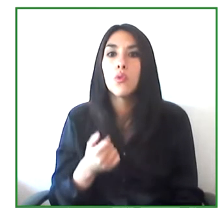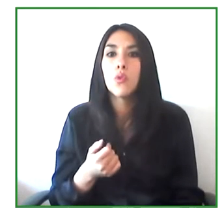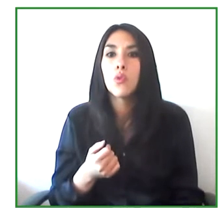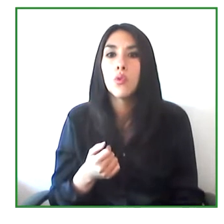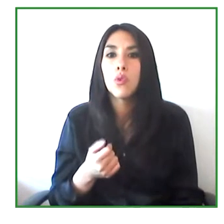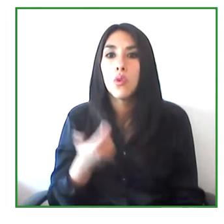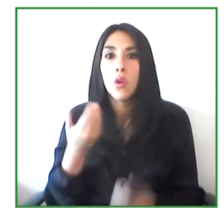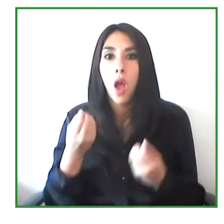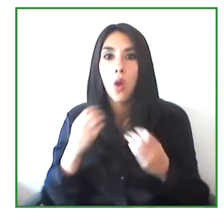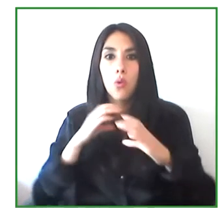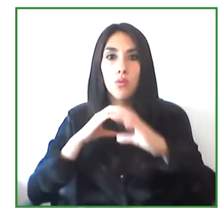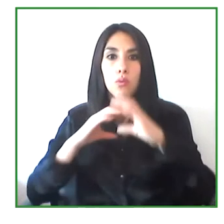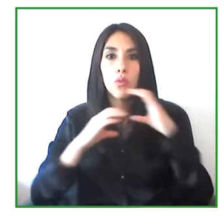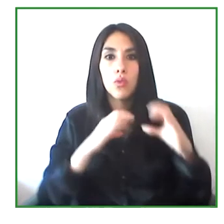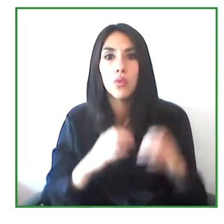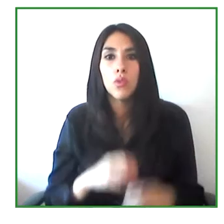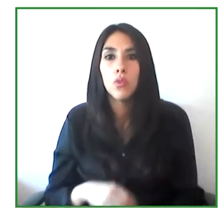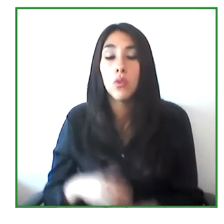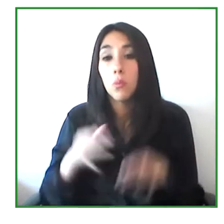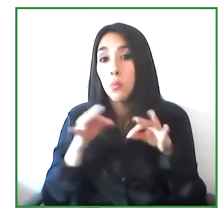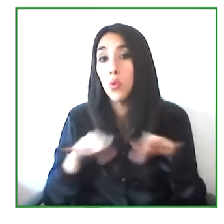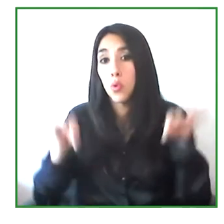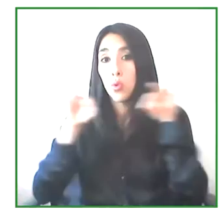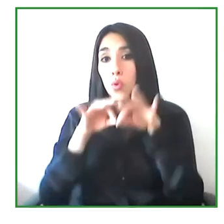for communication that's very important for the deaf community.